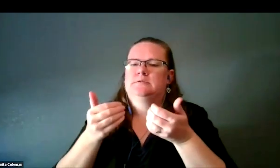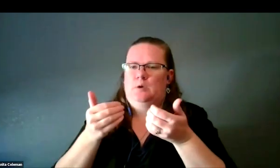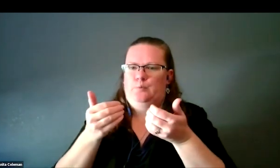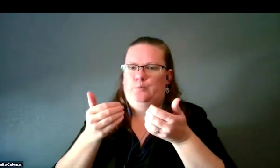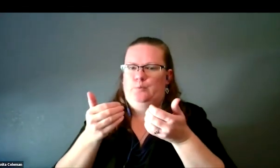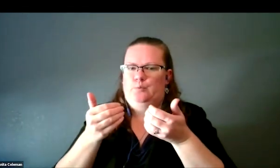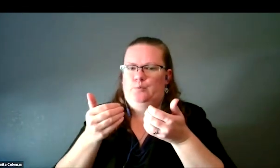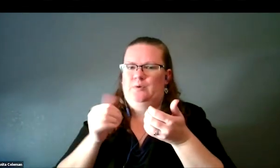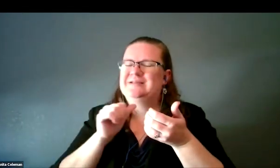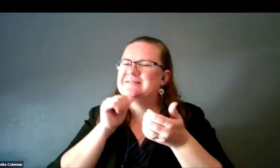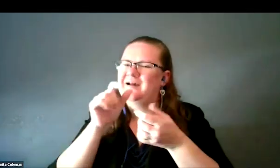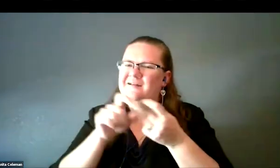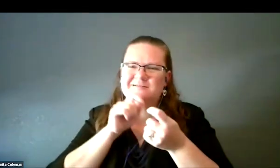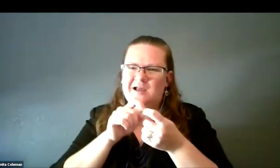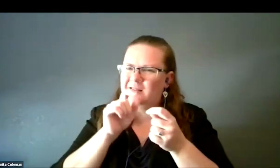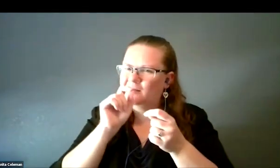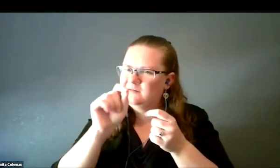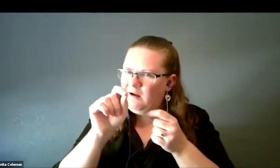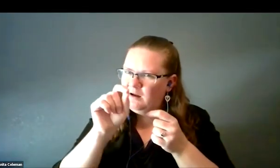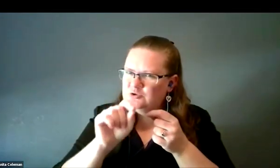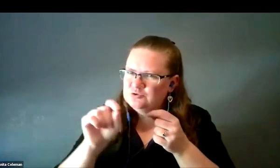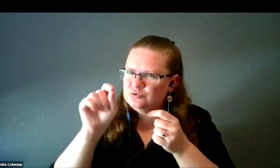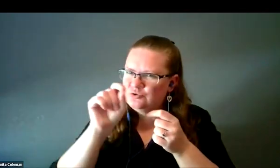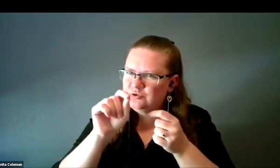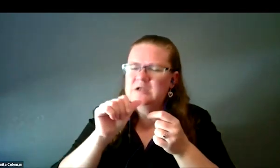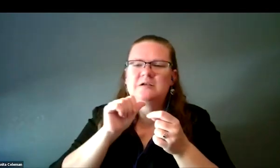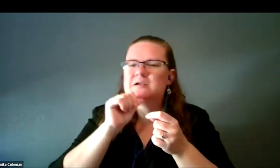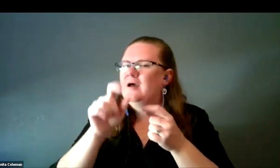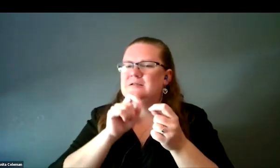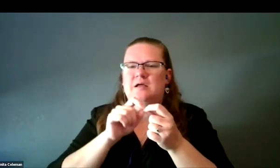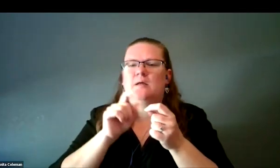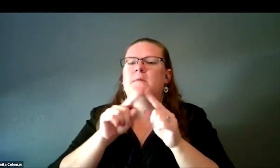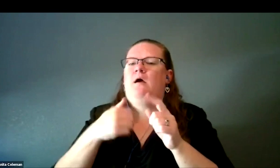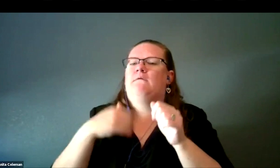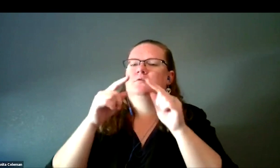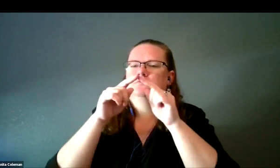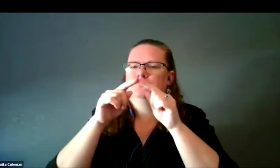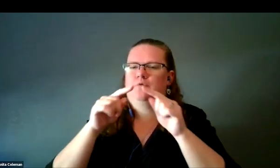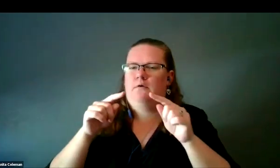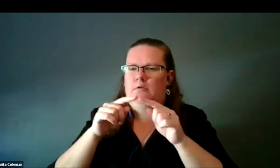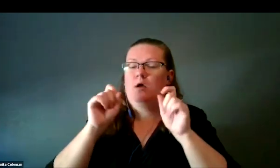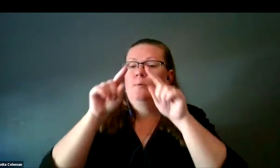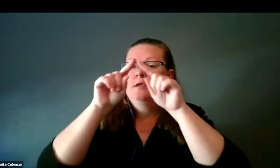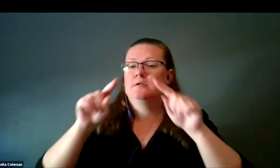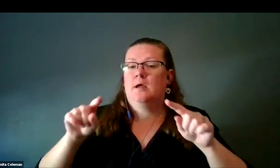They're between a dot and a triangle, and so they could be linear, hexagonal patterns, diamond patterns.